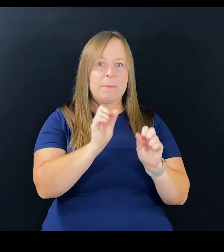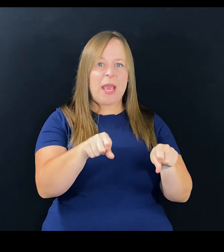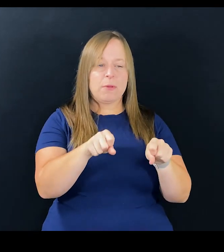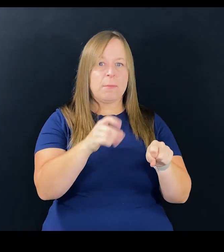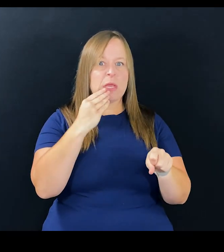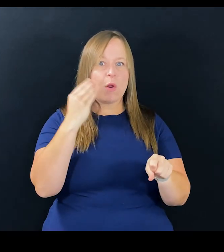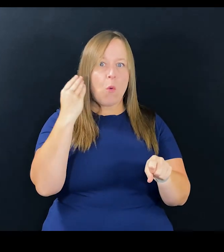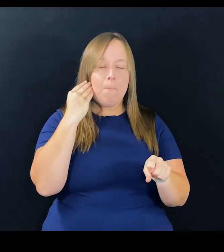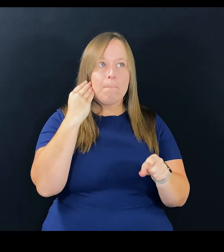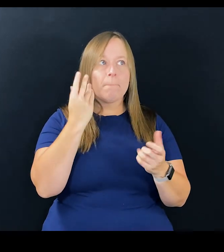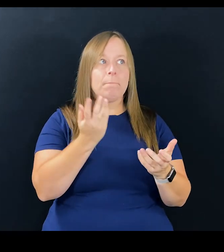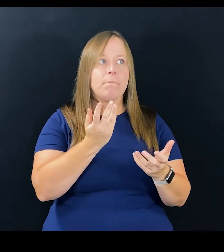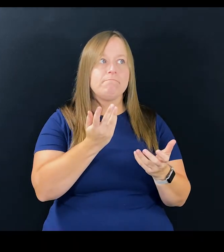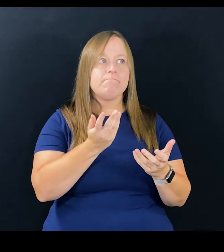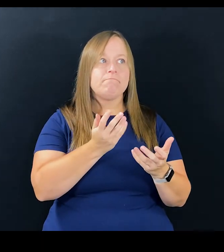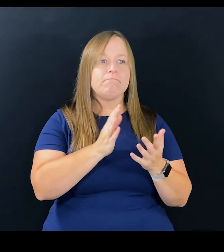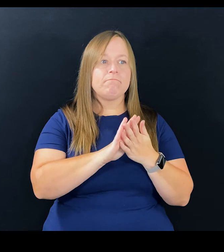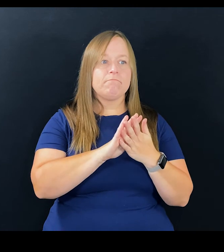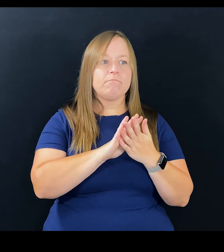Just the ability to be at home,